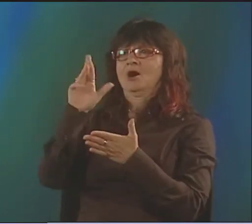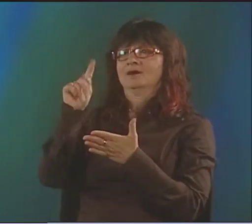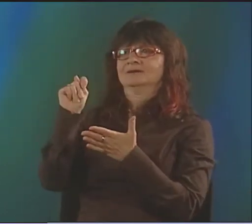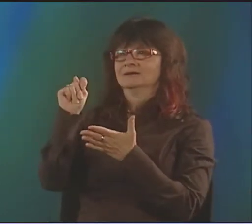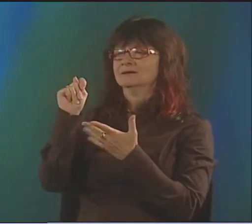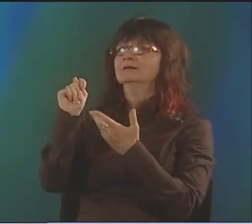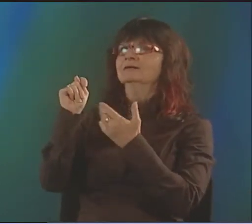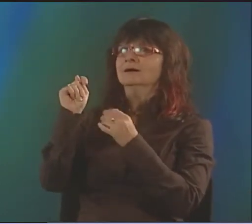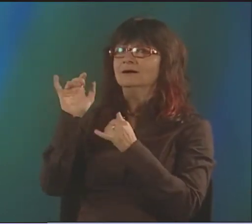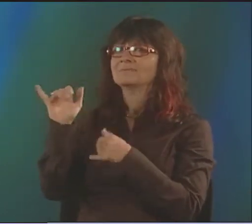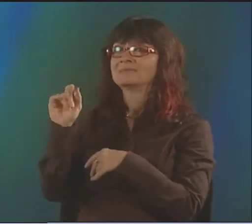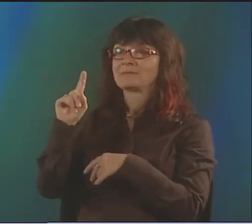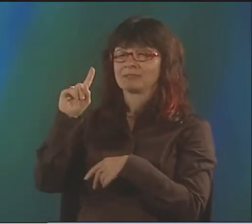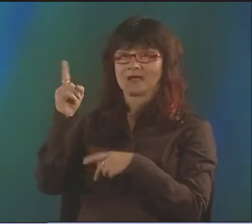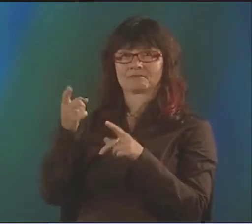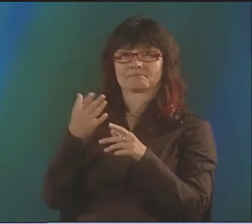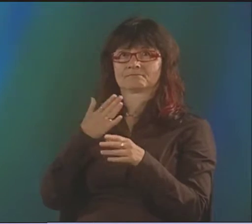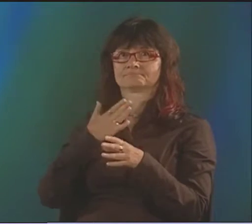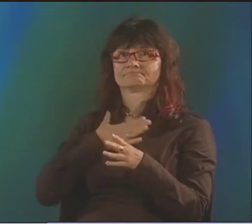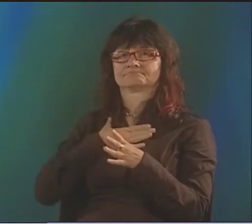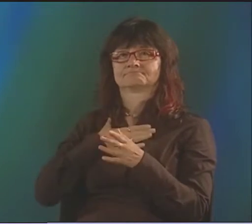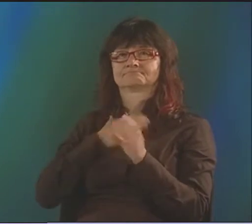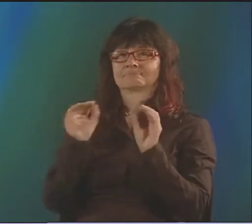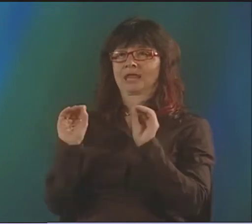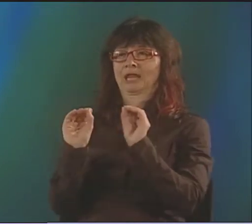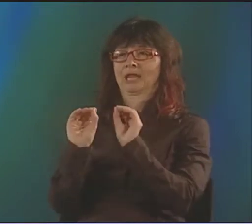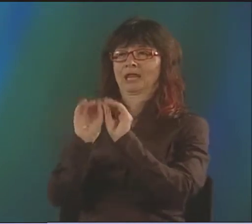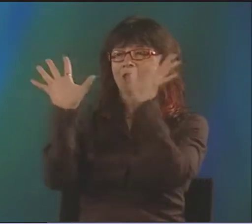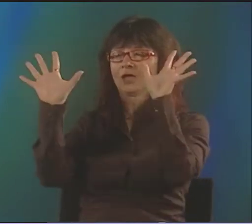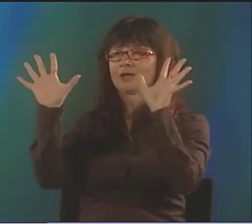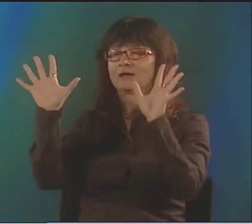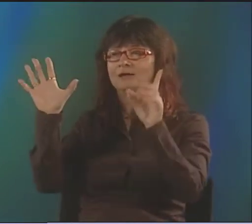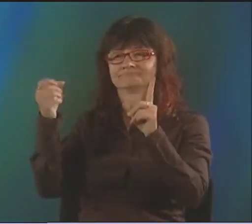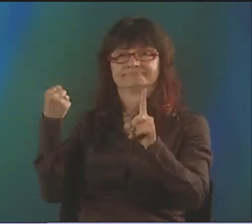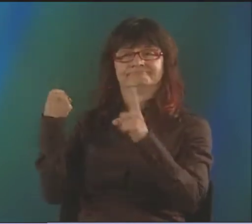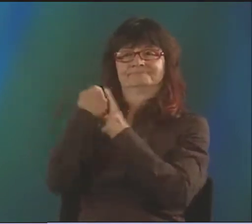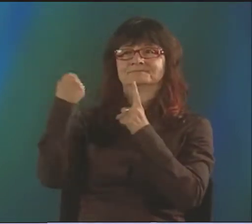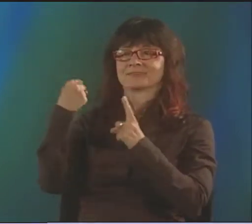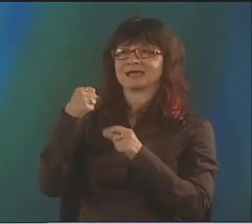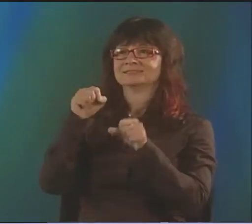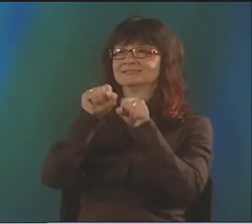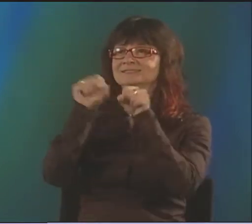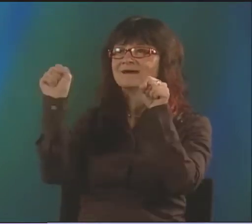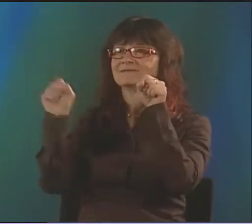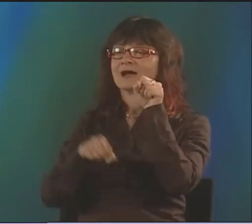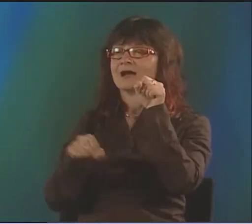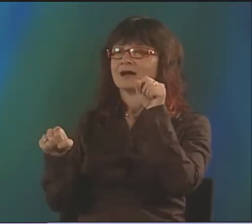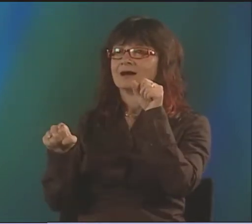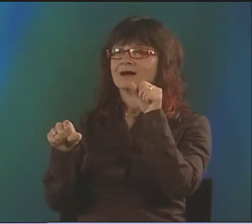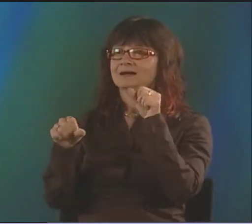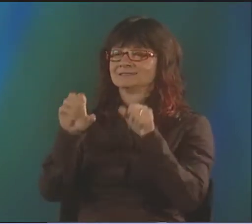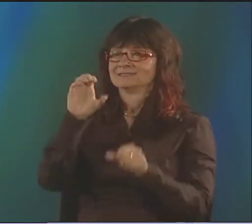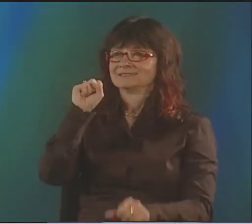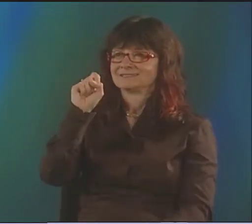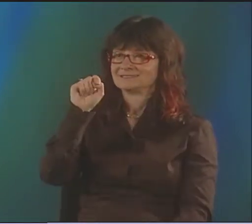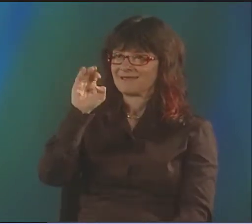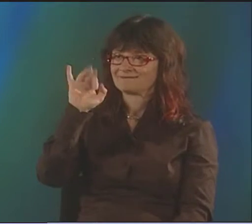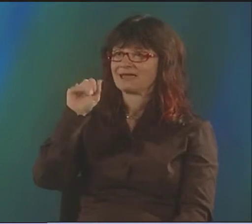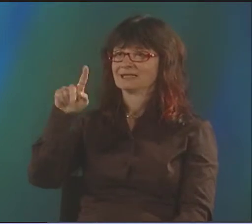WHERE WE WERE DISCUSSING THEM AND ANALYZING ART. AND IT JUST BECAME SO CLEAR TO ME